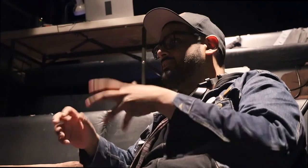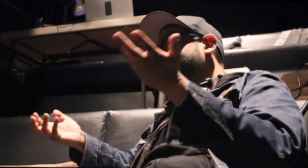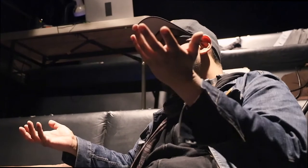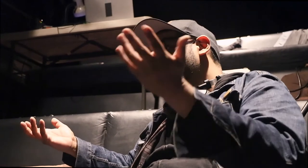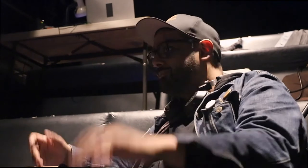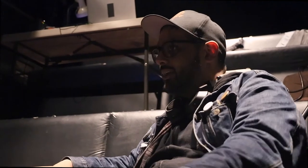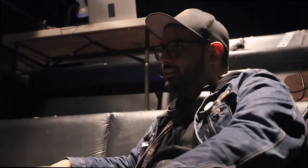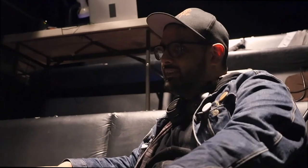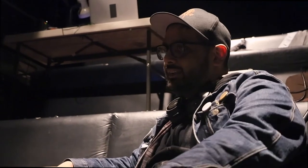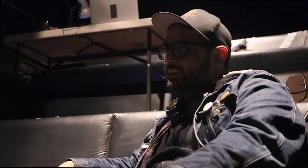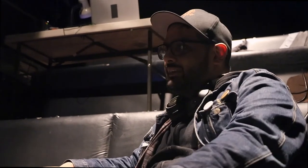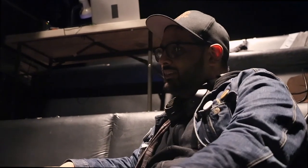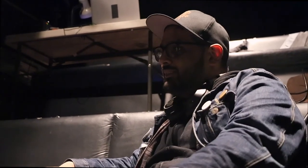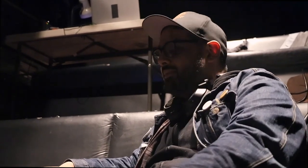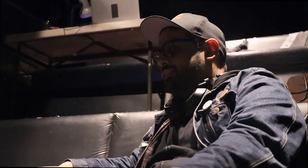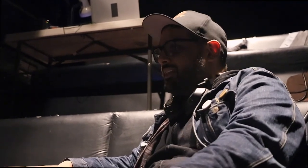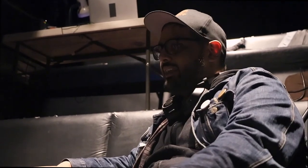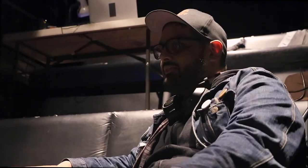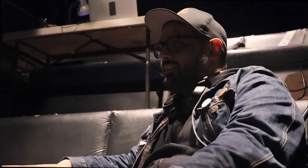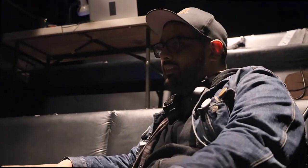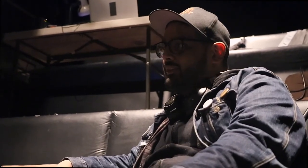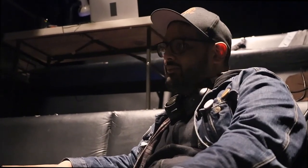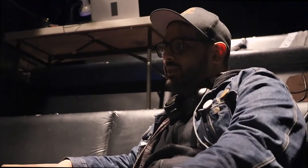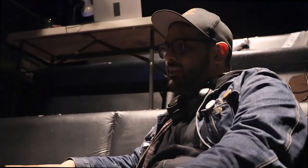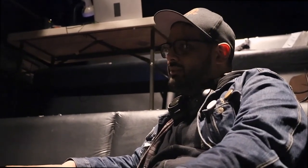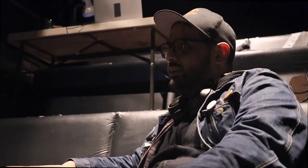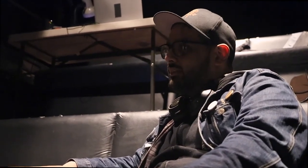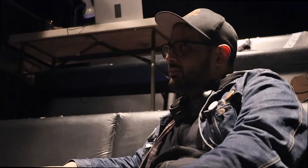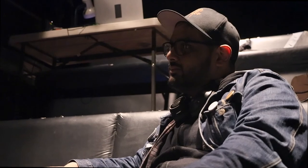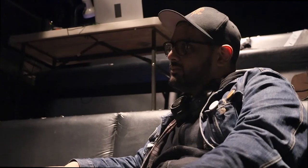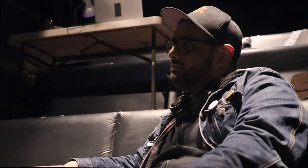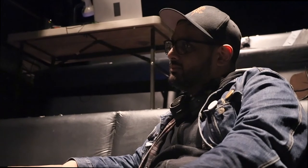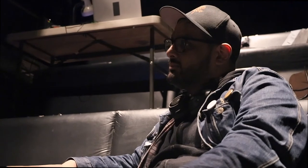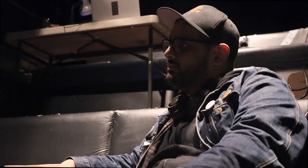insufficient but it's kind of the thing that we end up doing.